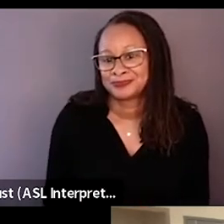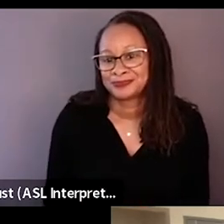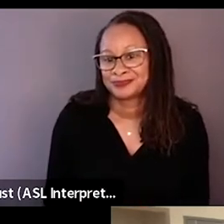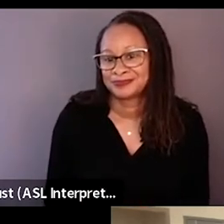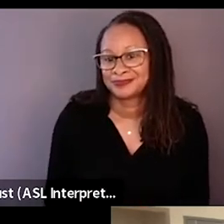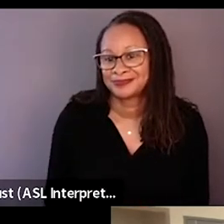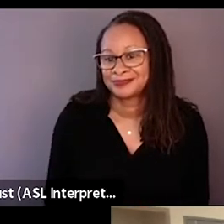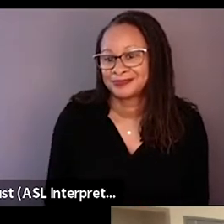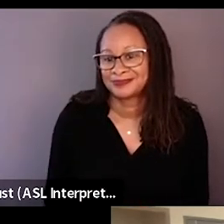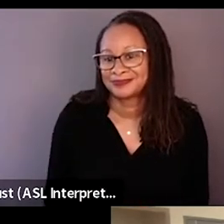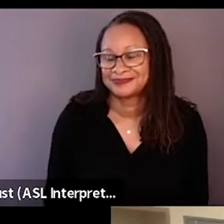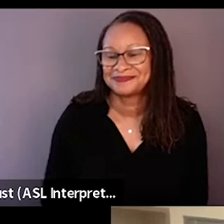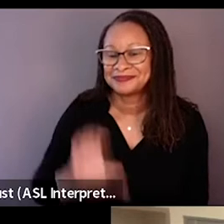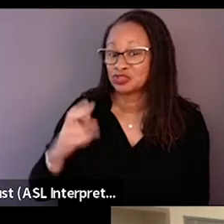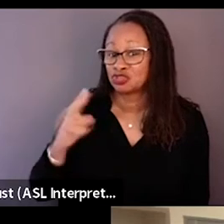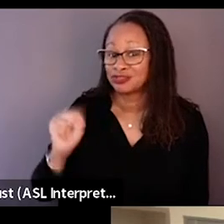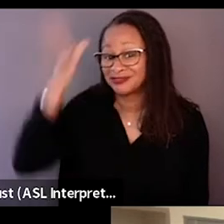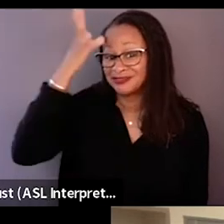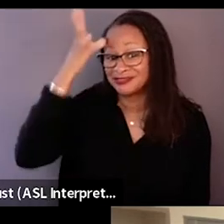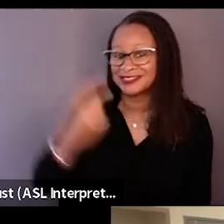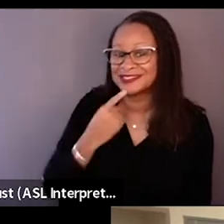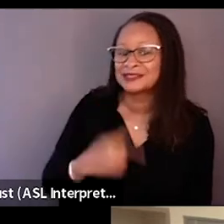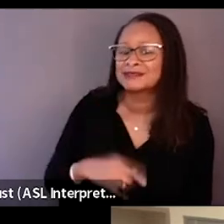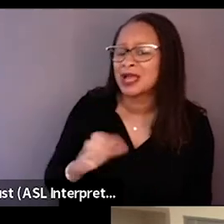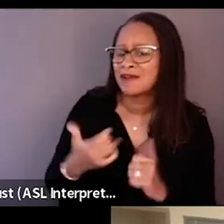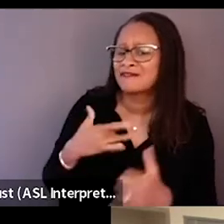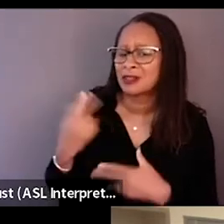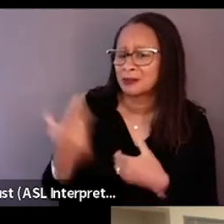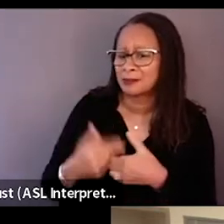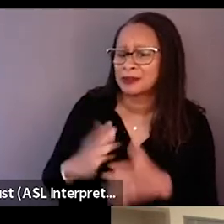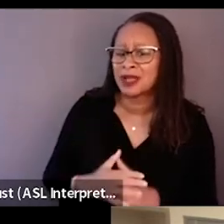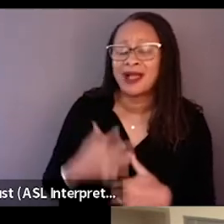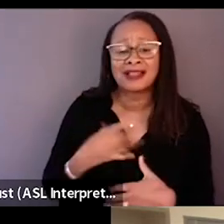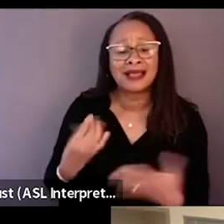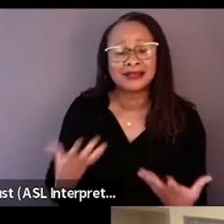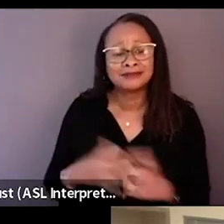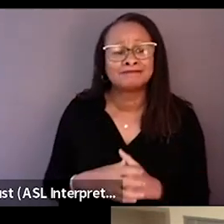You know, I like to get in at, because I guess the hardest part